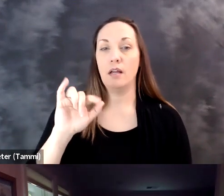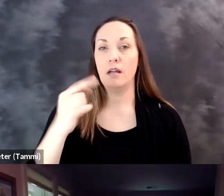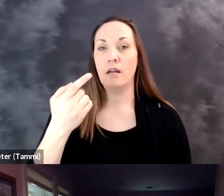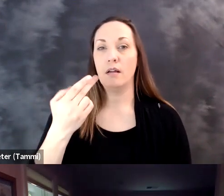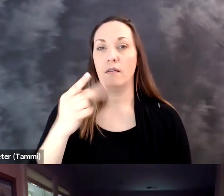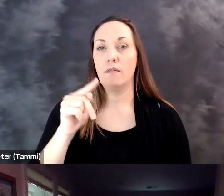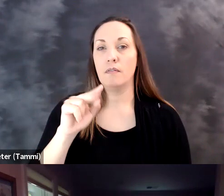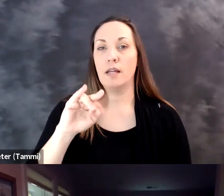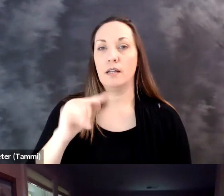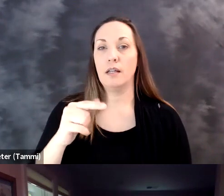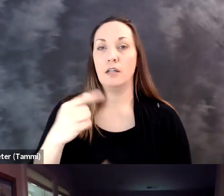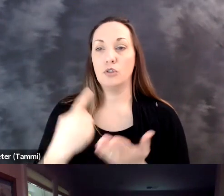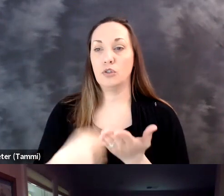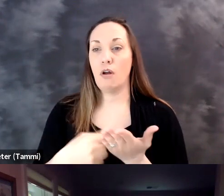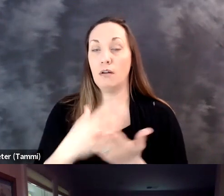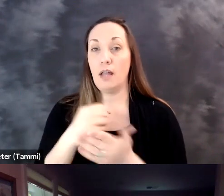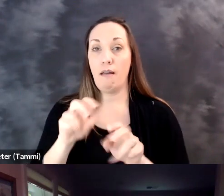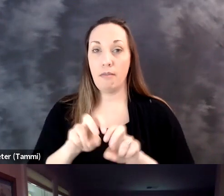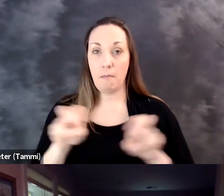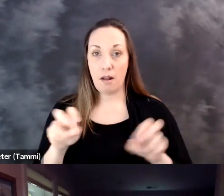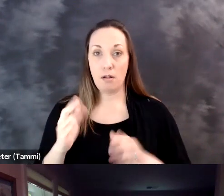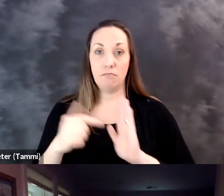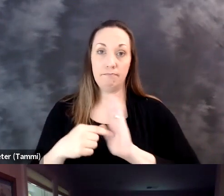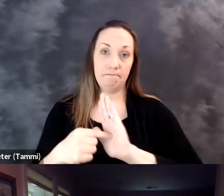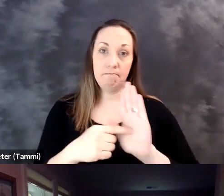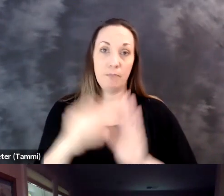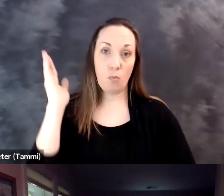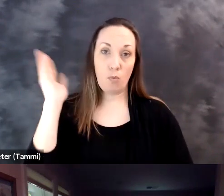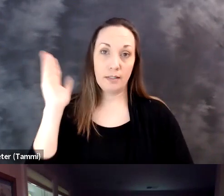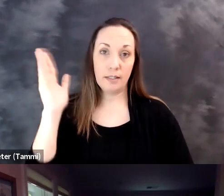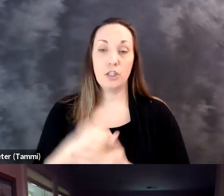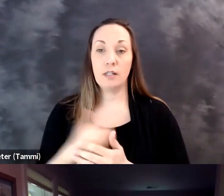We've got a lightning talk and as well